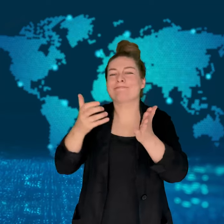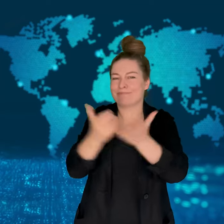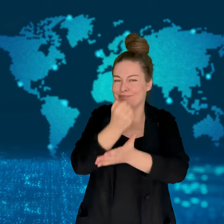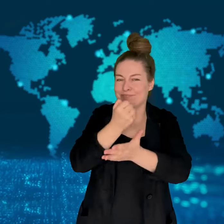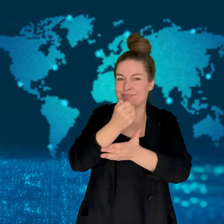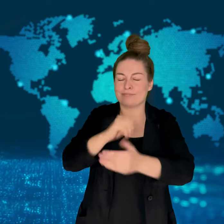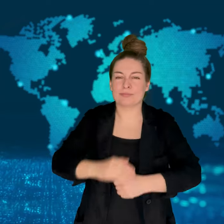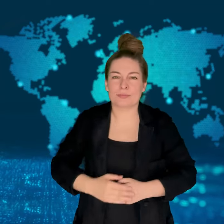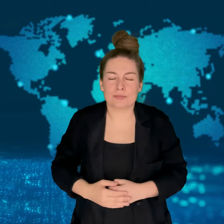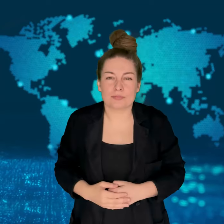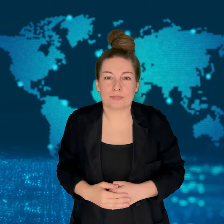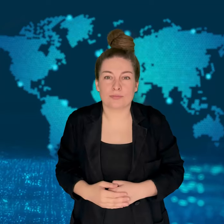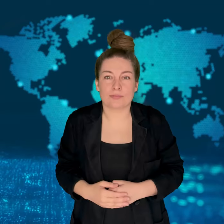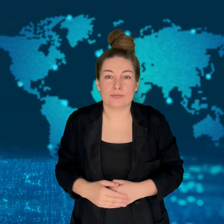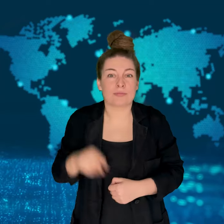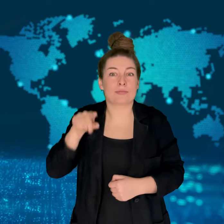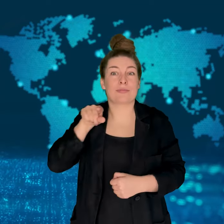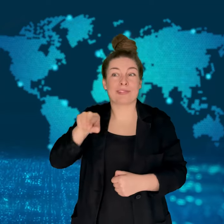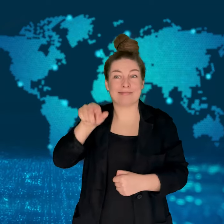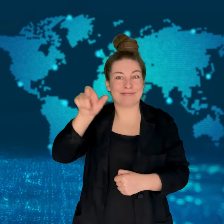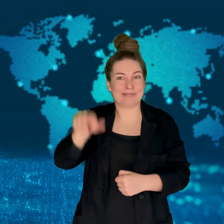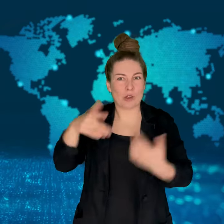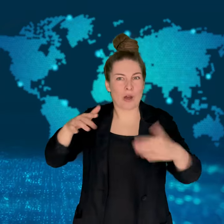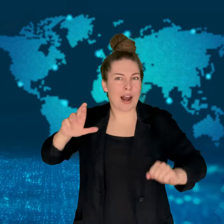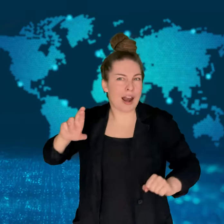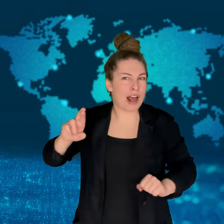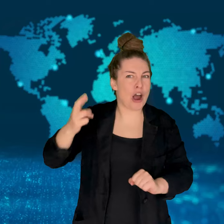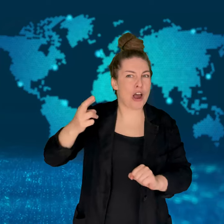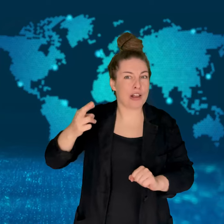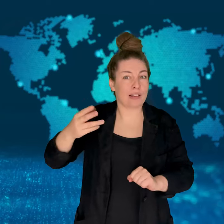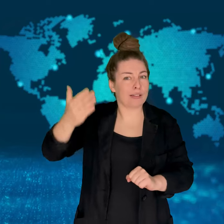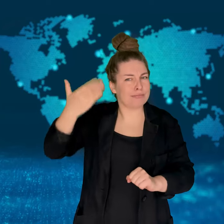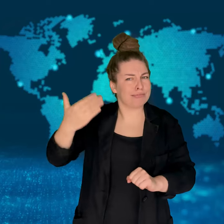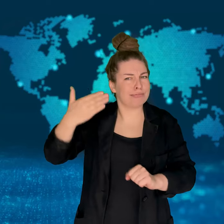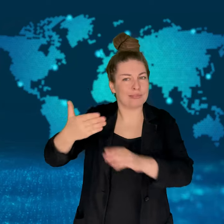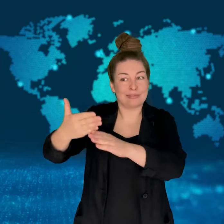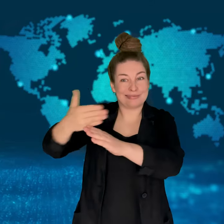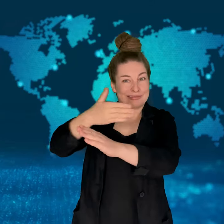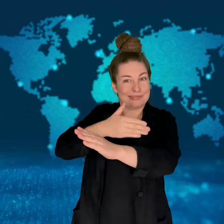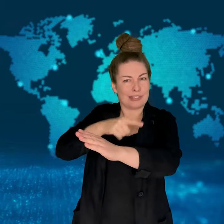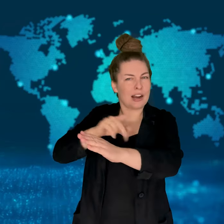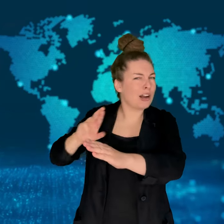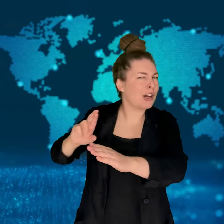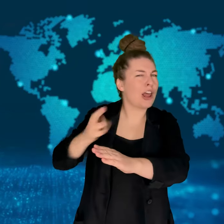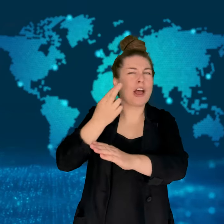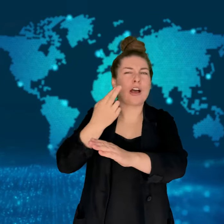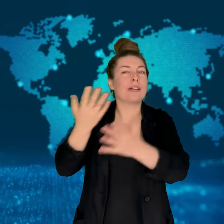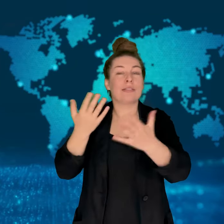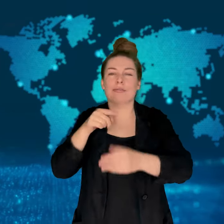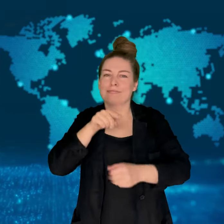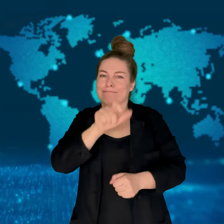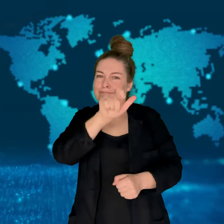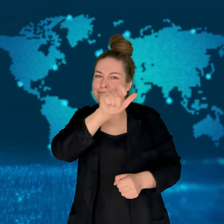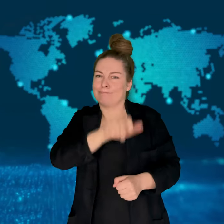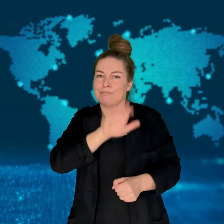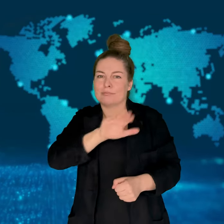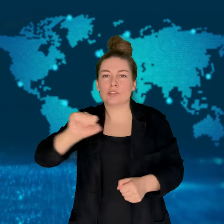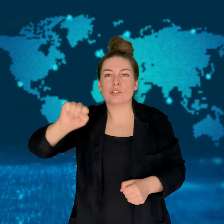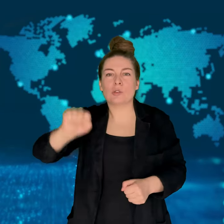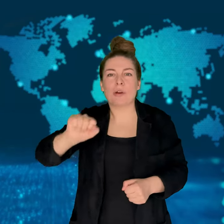Her mother had previously been diagnosed with cancer,